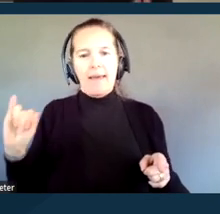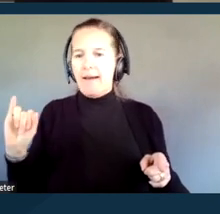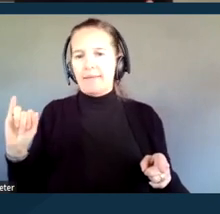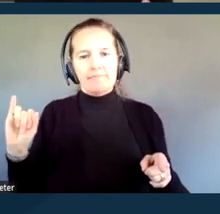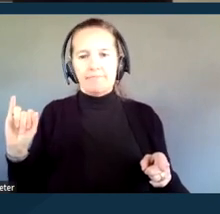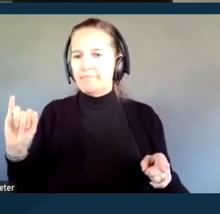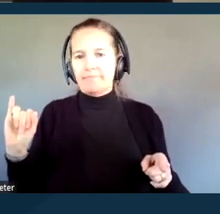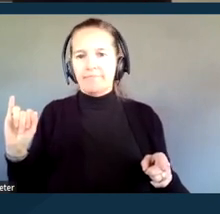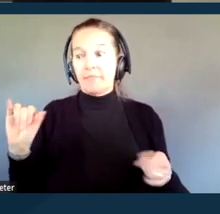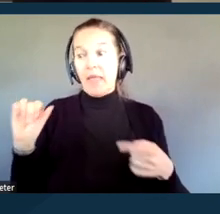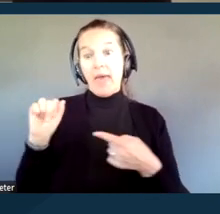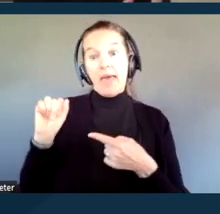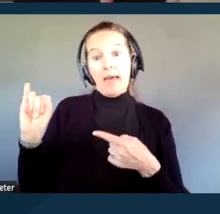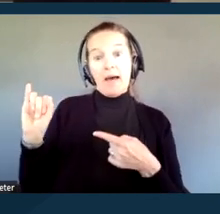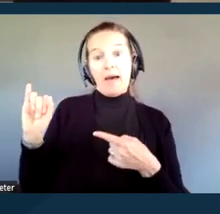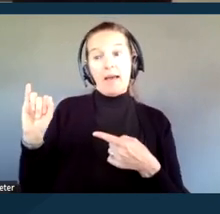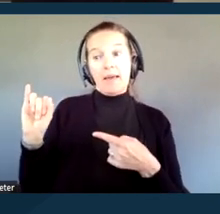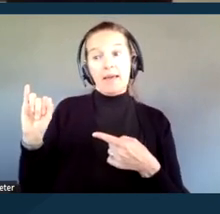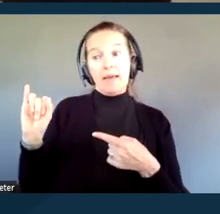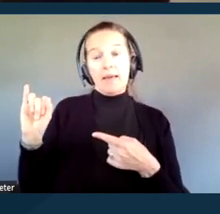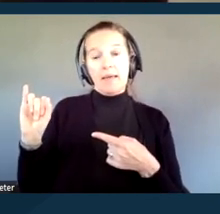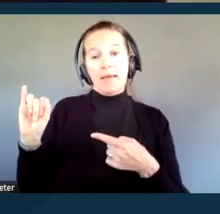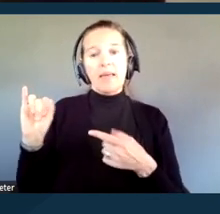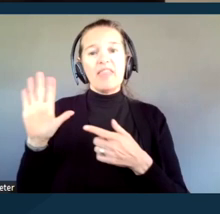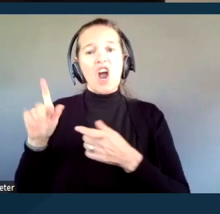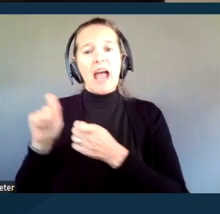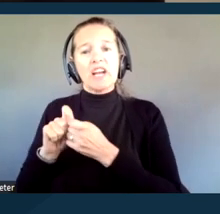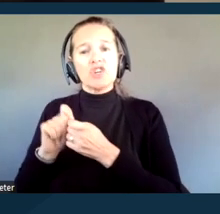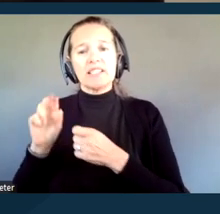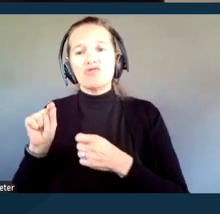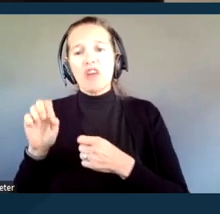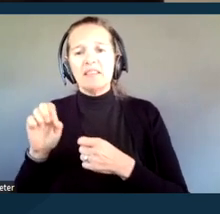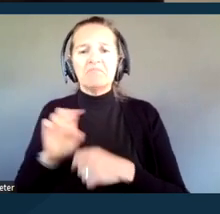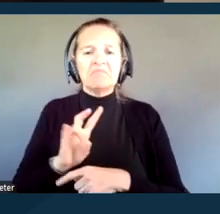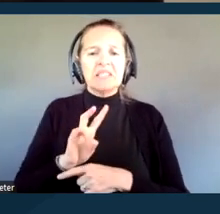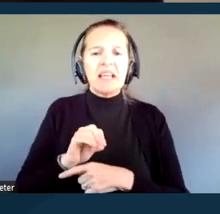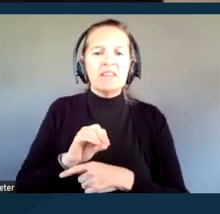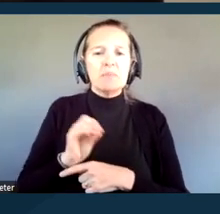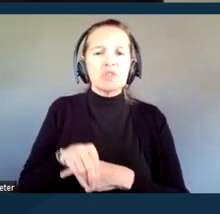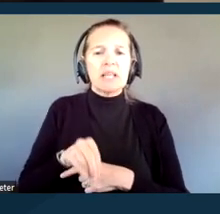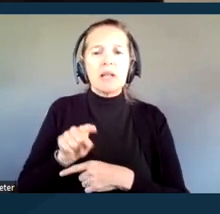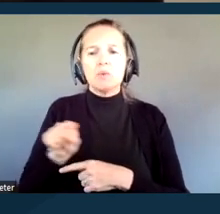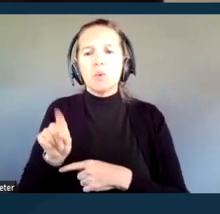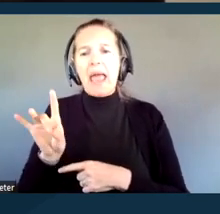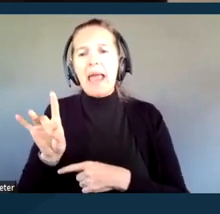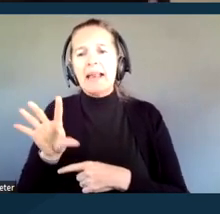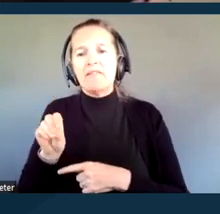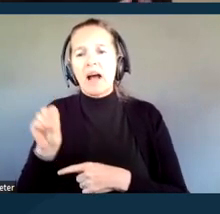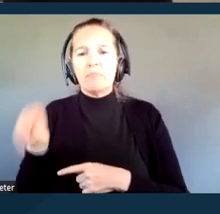Artificial intelligence has an accuracy rate of anywhere between 70% and 85%.